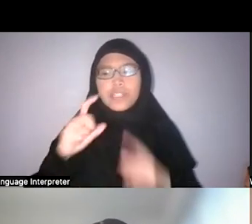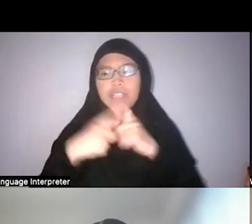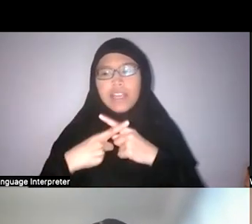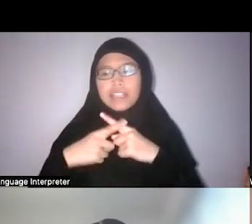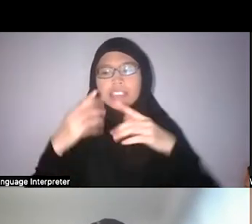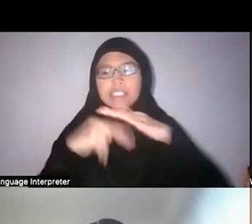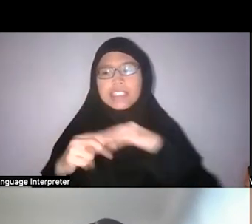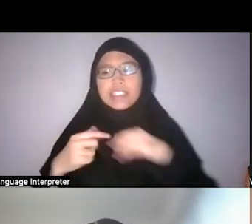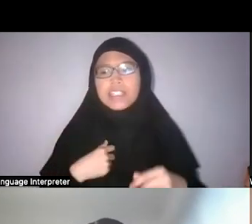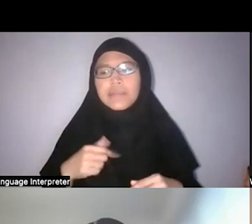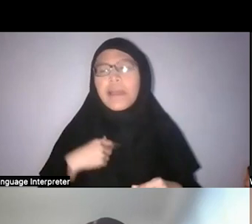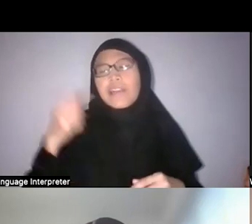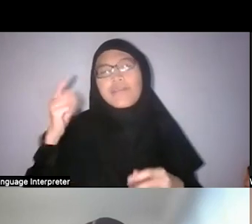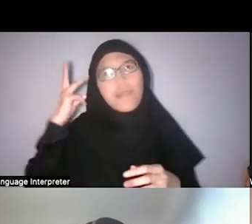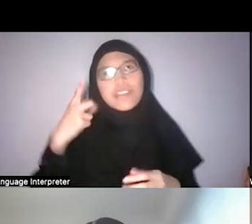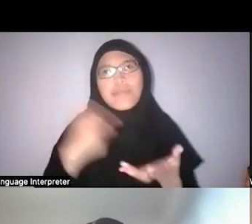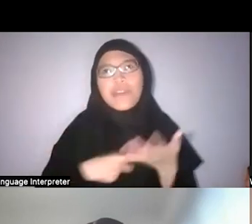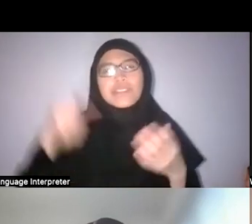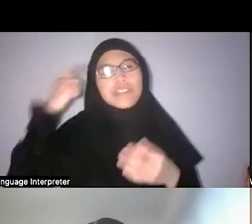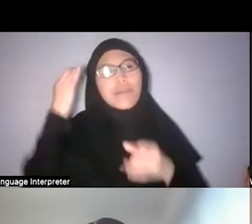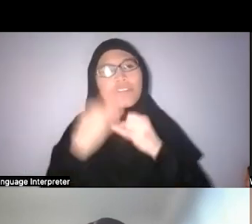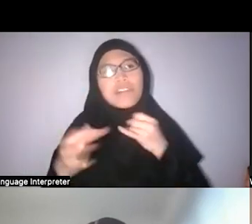I was excited by the more critical elements in the earlier parts—